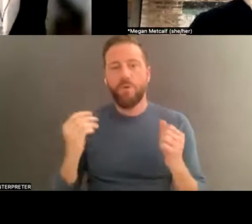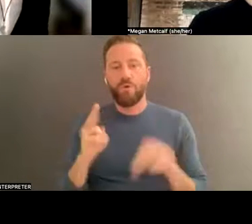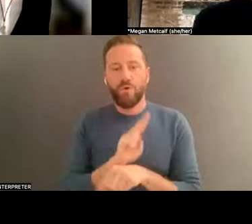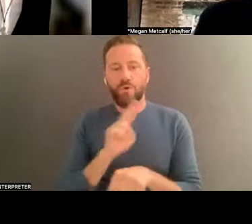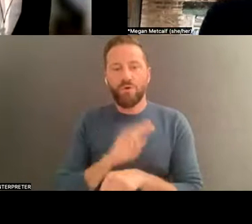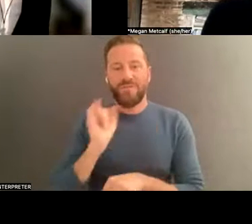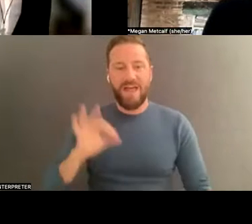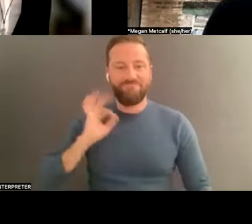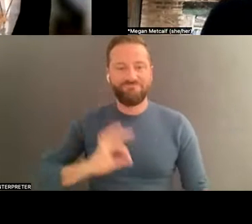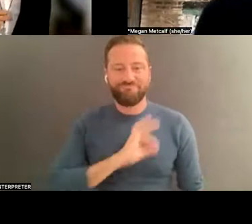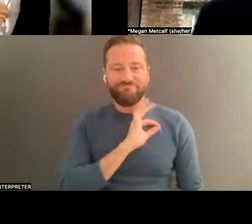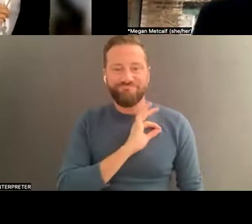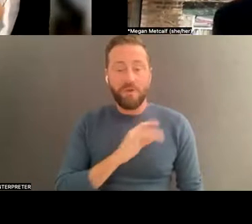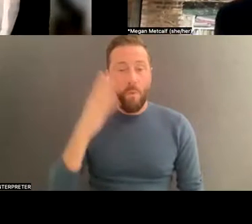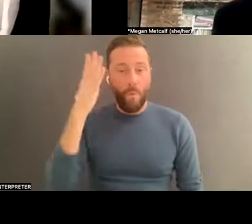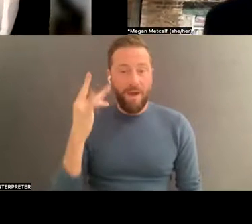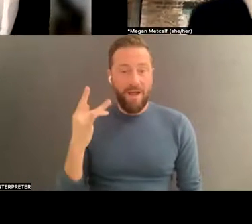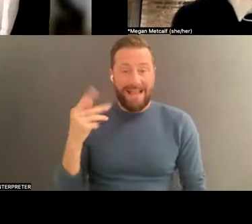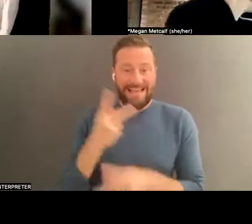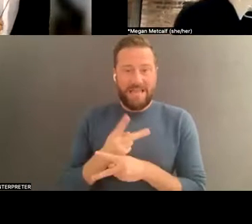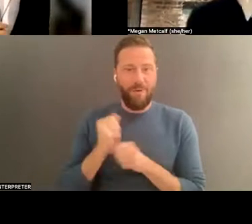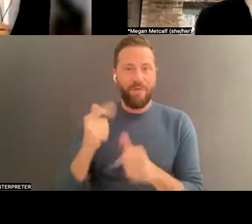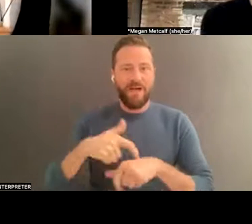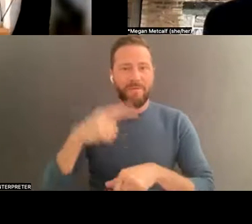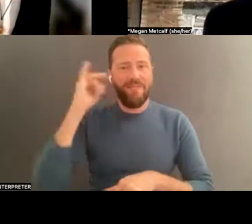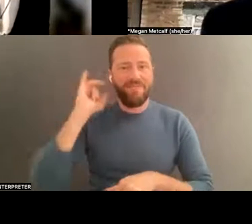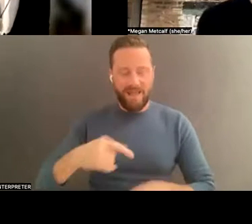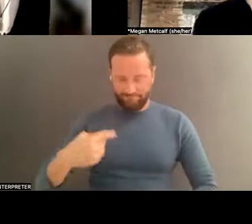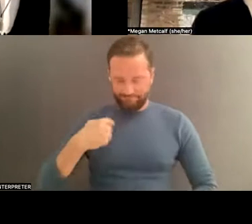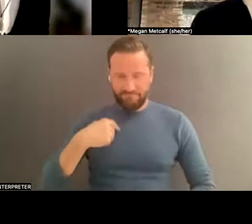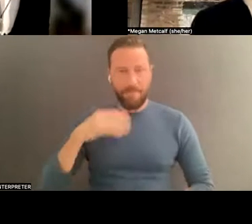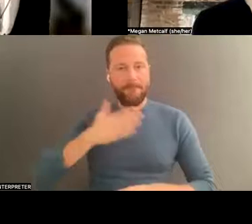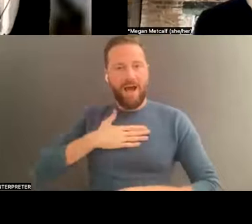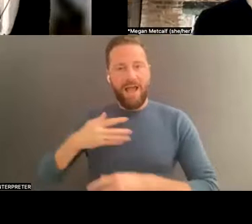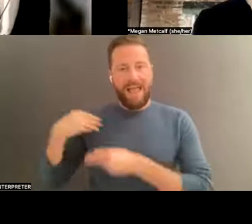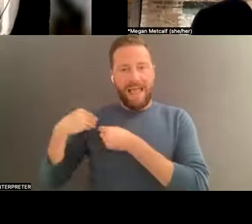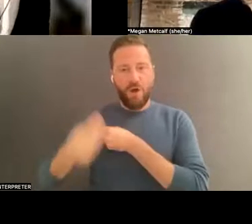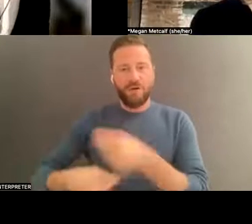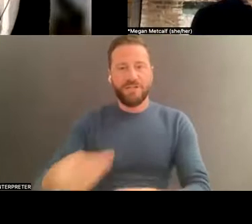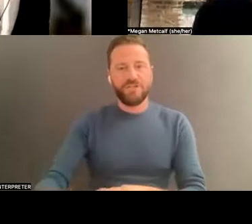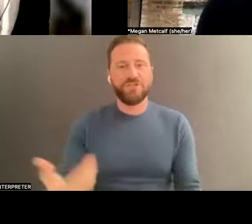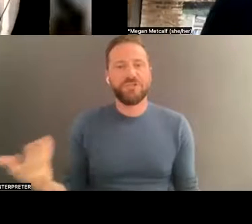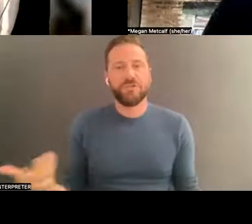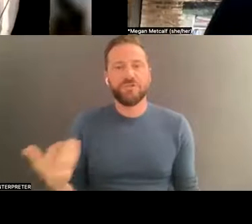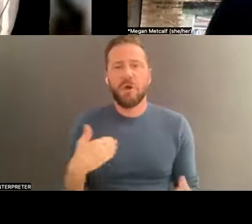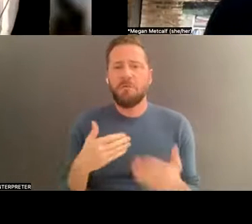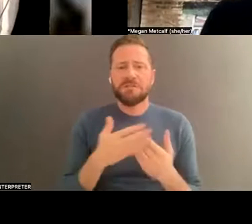because this is my heritage. And so whether it's material